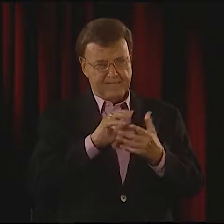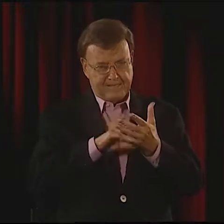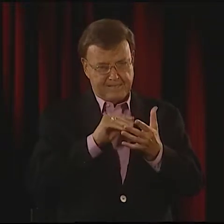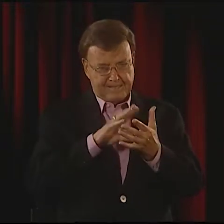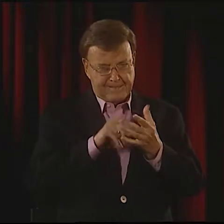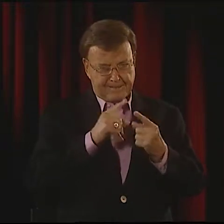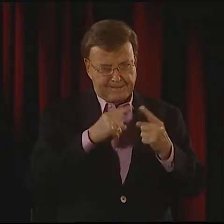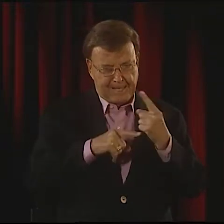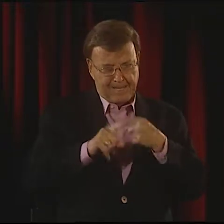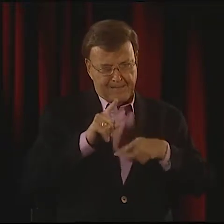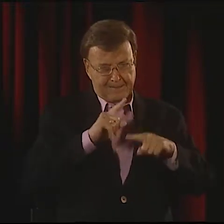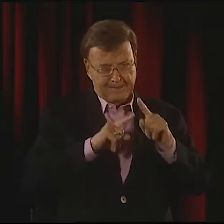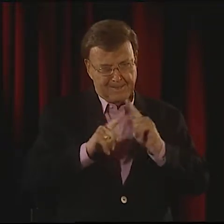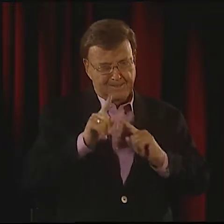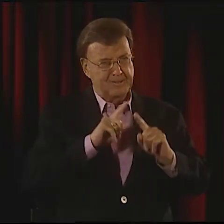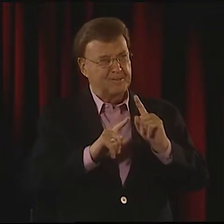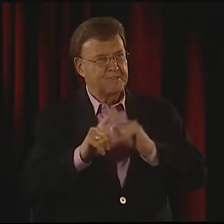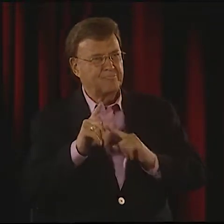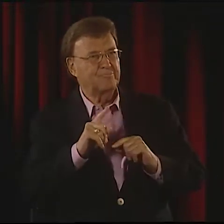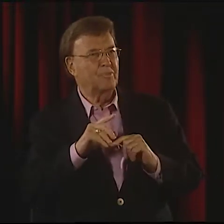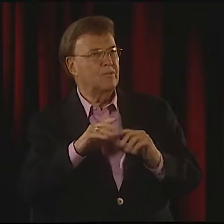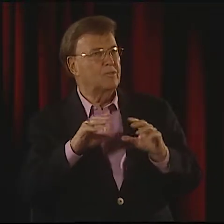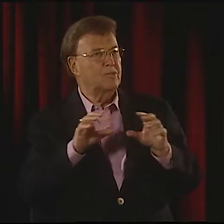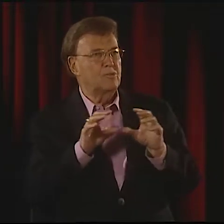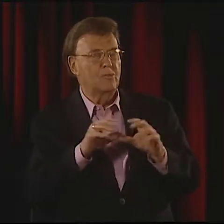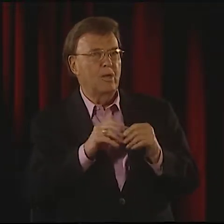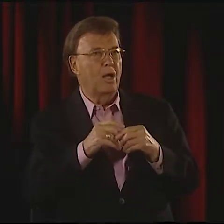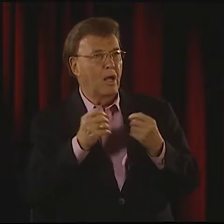I COPIED HOW HE SIGNED ALL THESE POEMS,